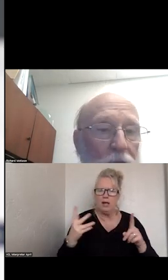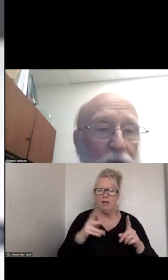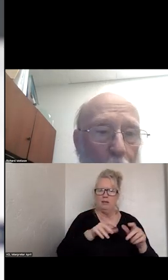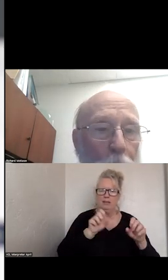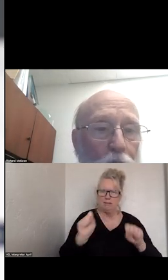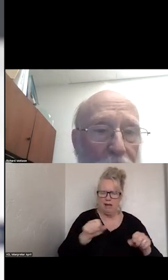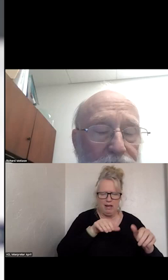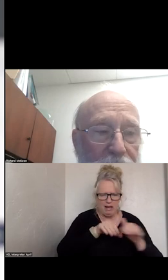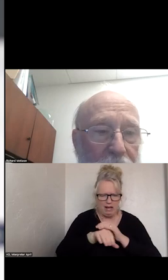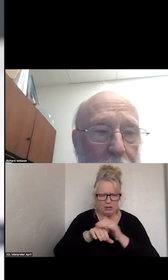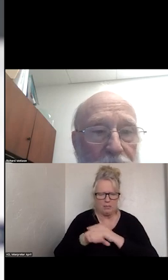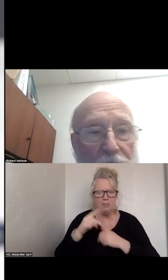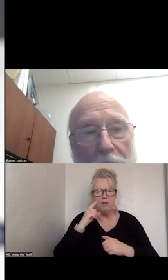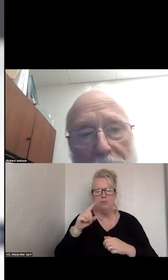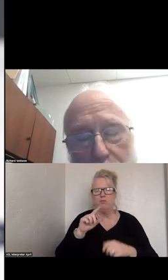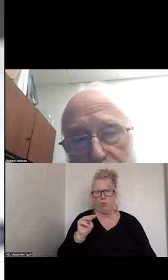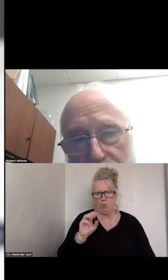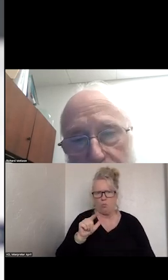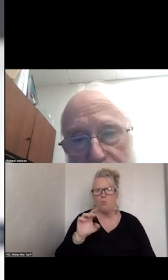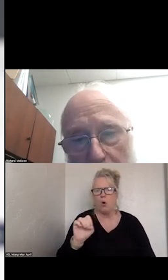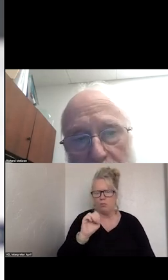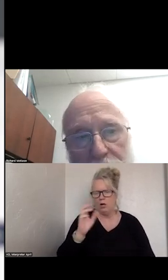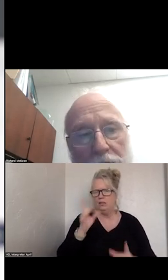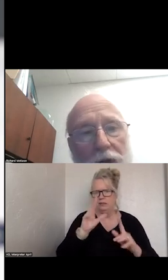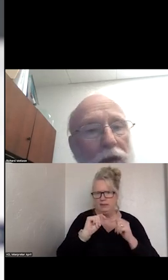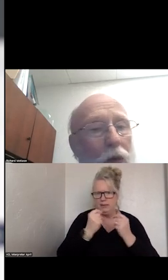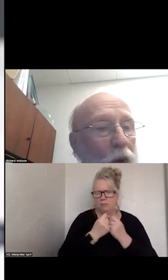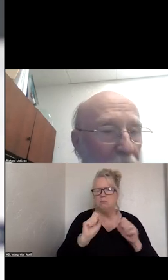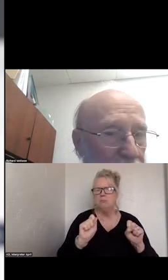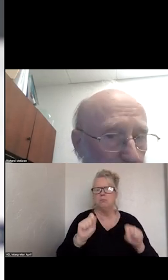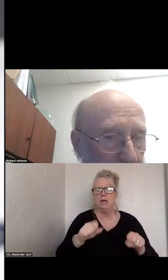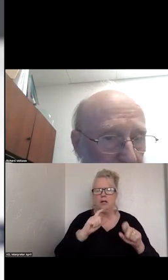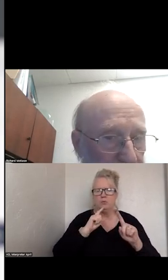TO MOBILE CRISIS TEAMS THAT ARE ABLE TO RESPOND WITHOUT THE POLICE.